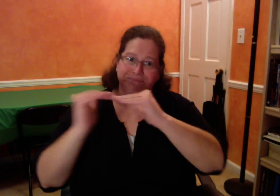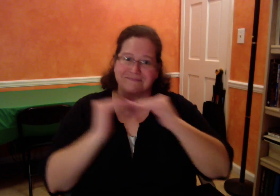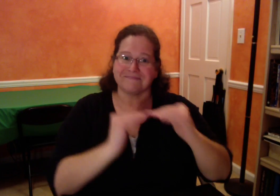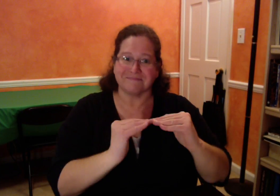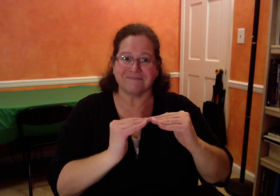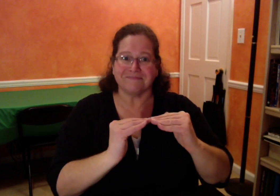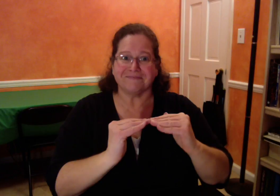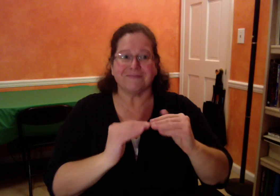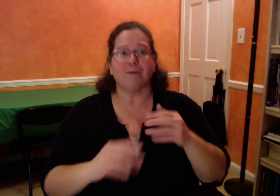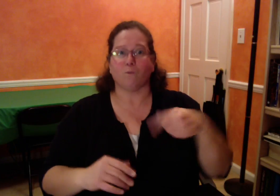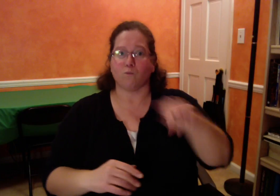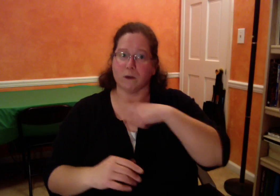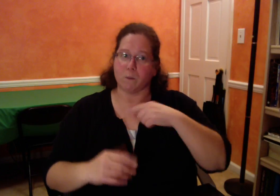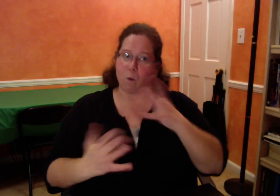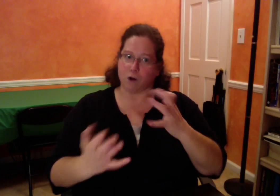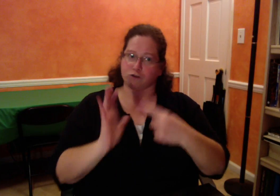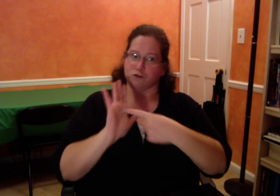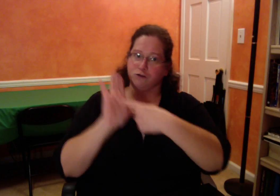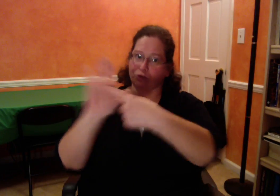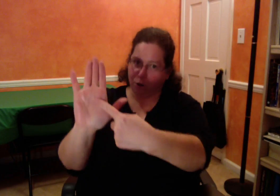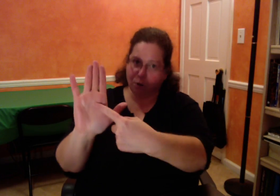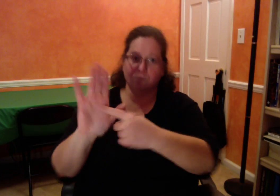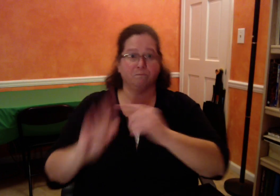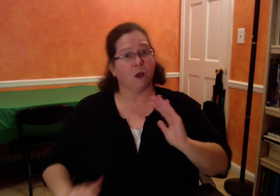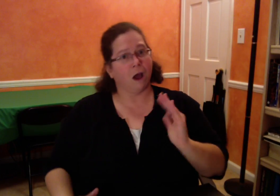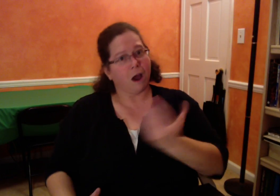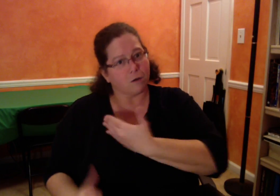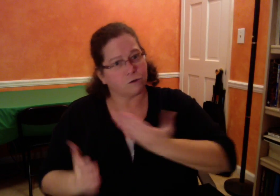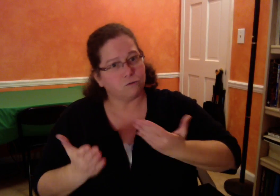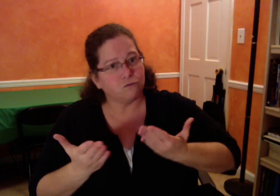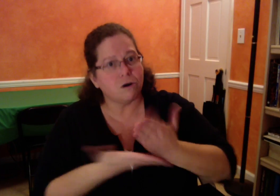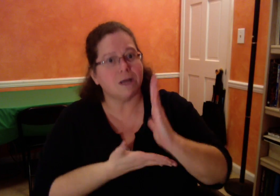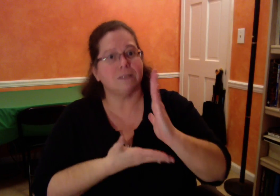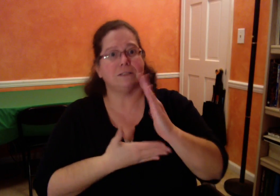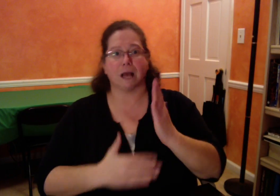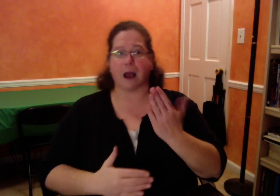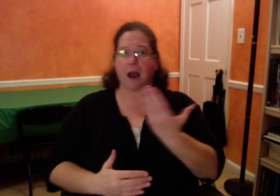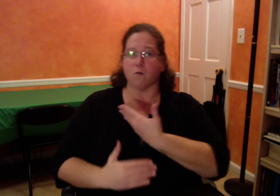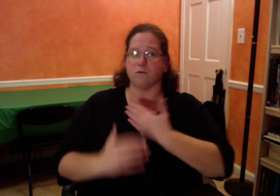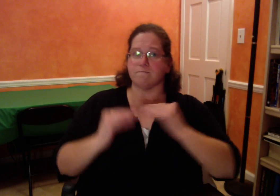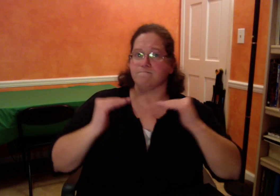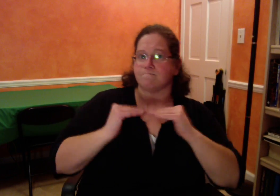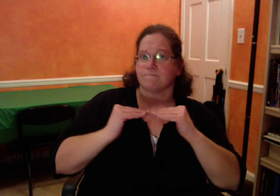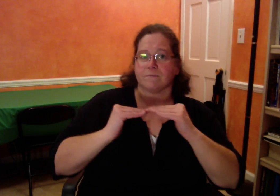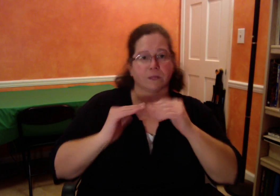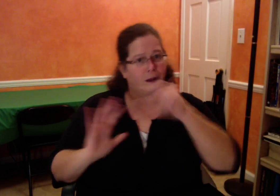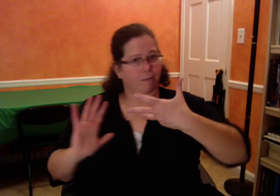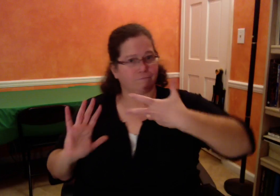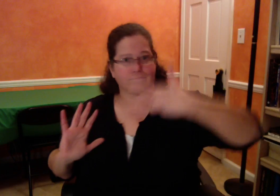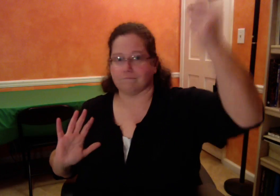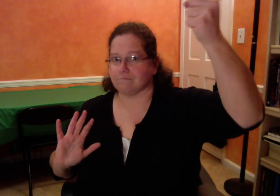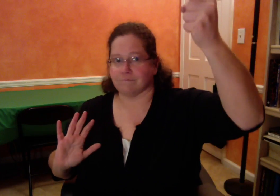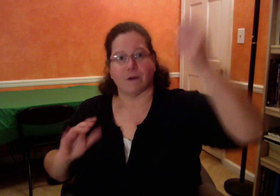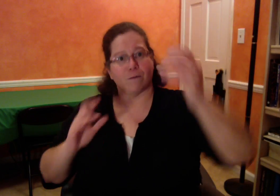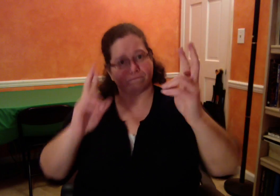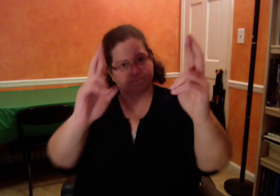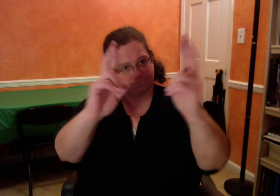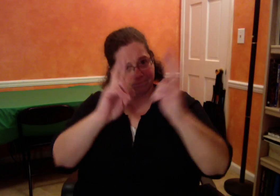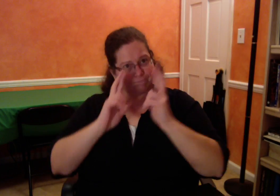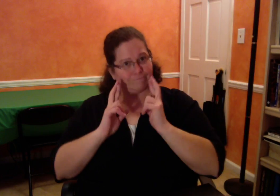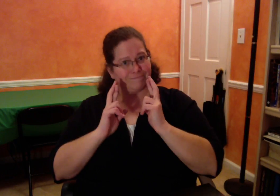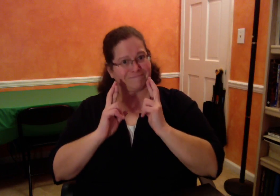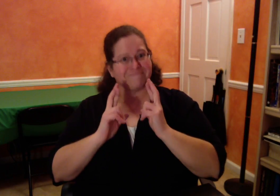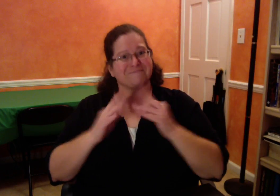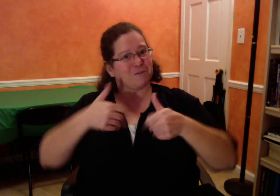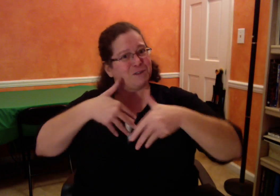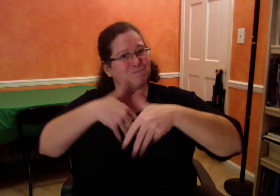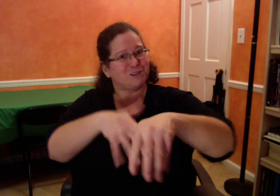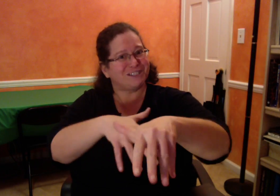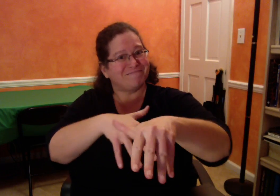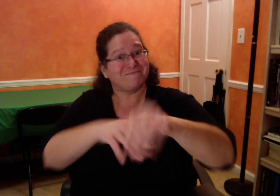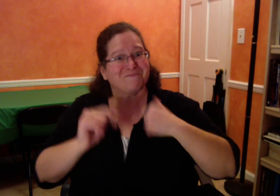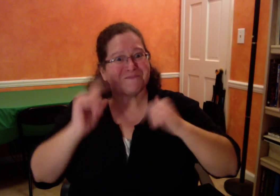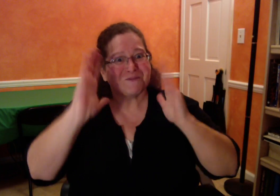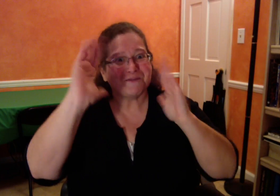We want to show our rights and our equality, that it will not be taken away, and showing respect.